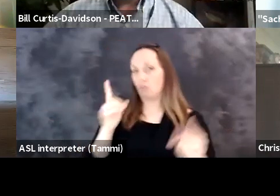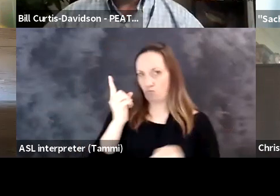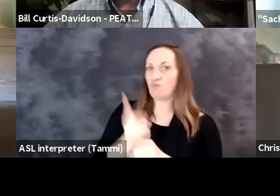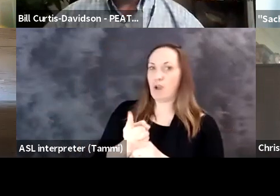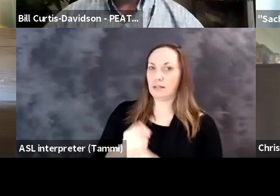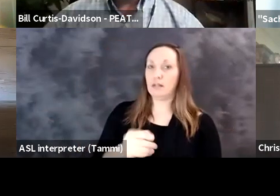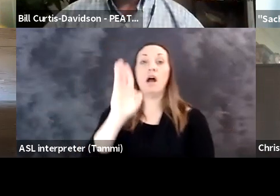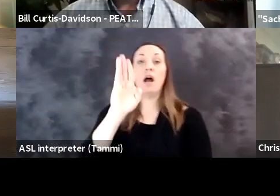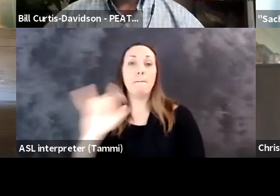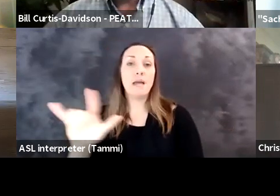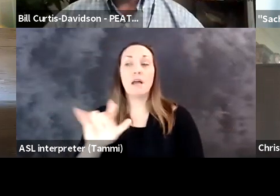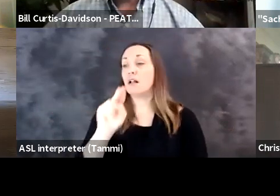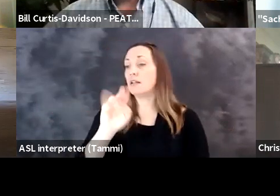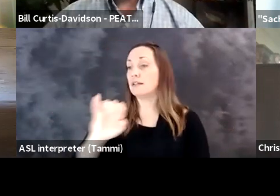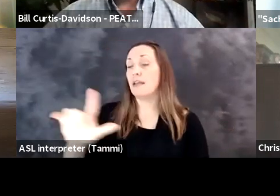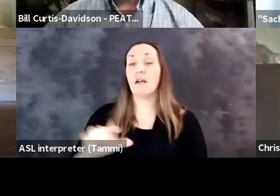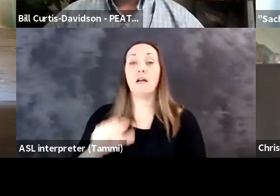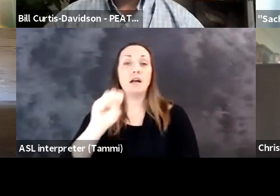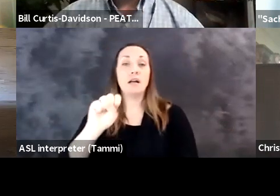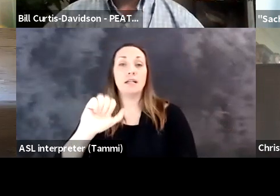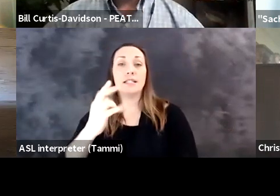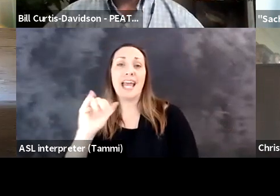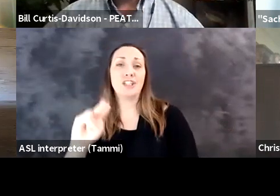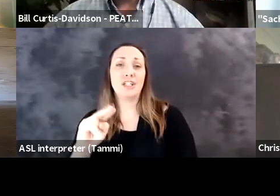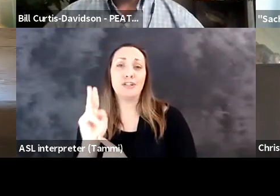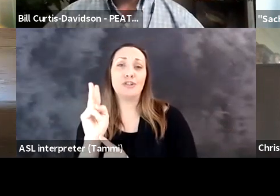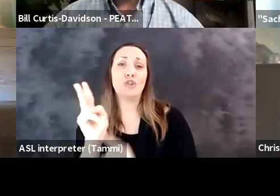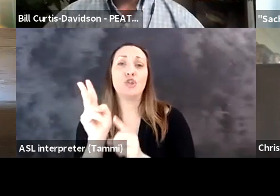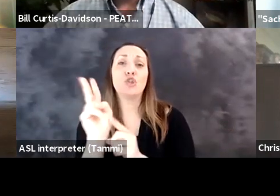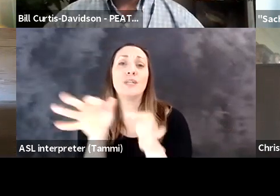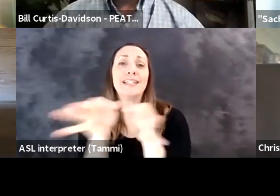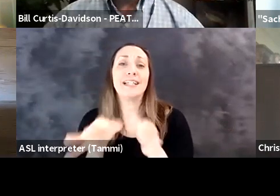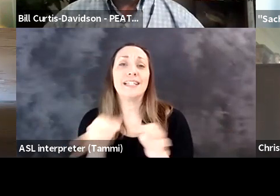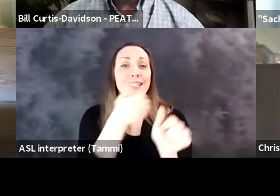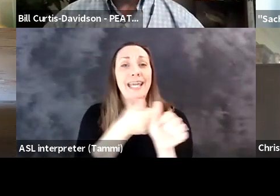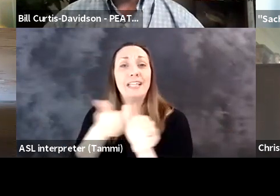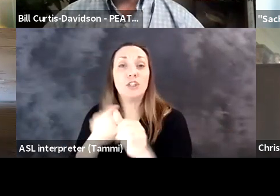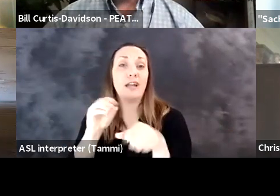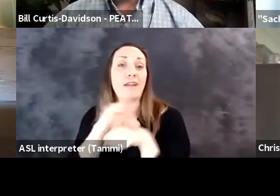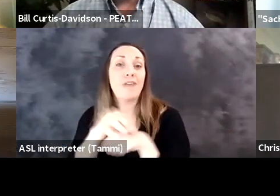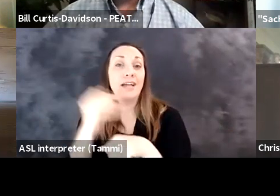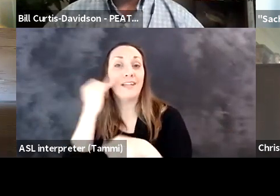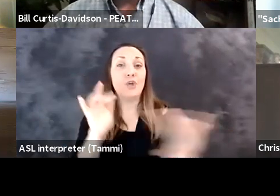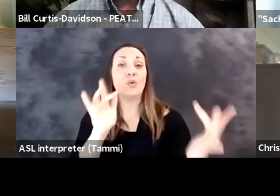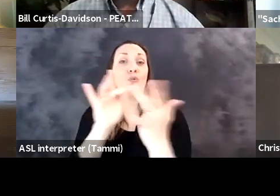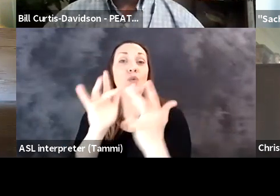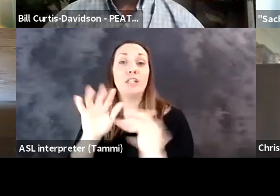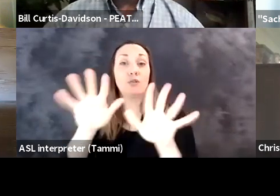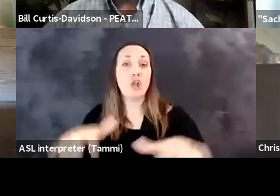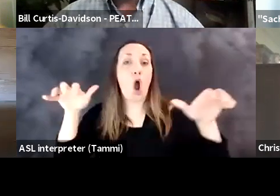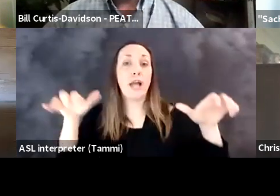matter of testing from end to end? a person would have. Sachin: Yes.